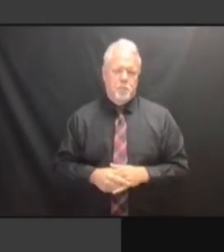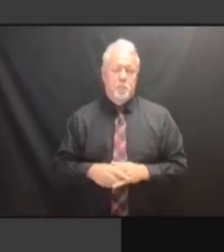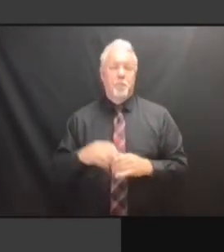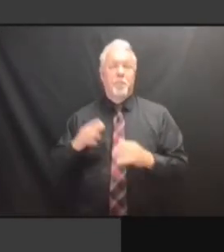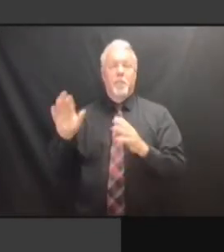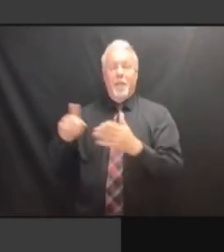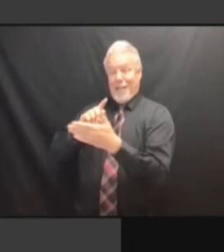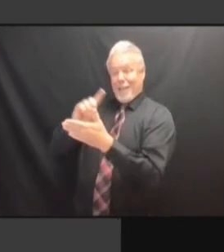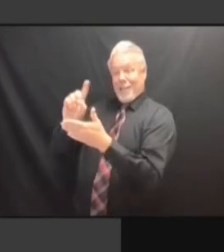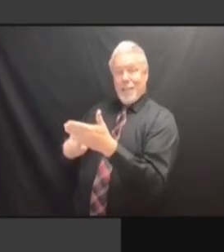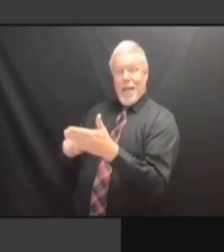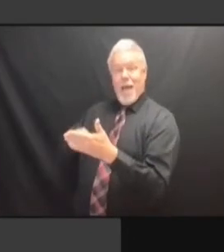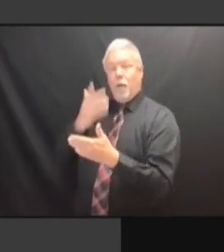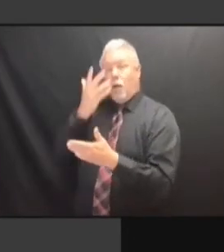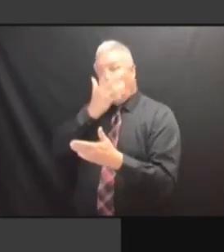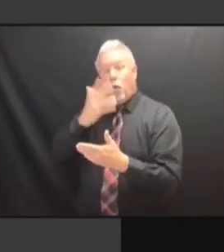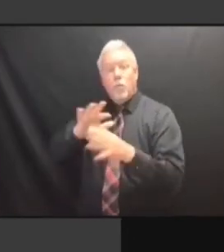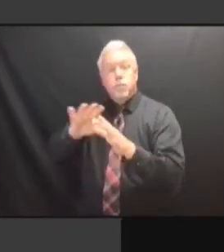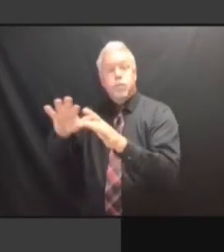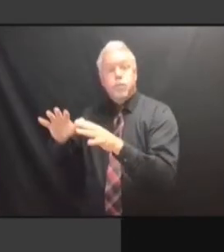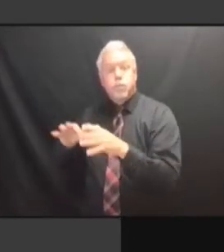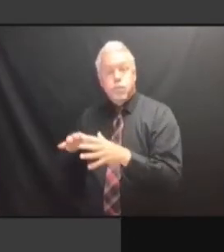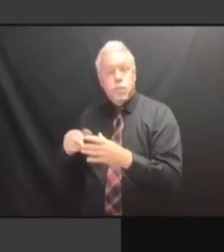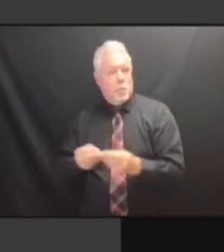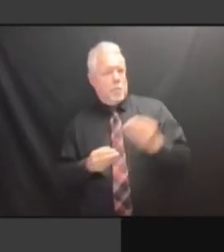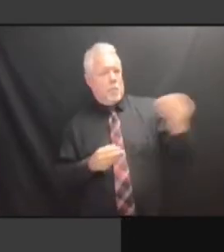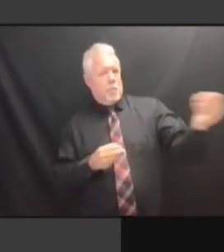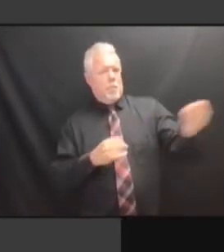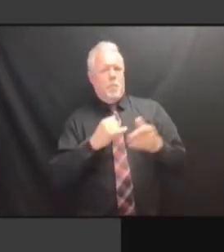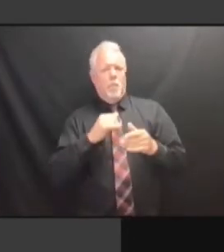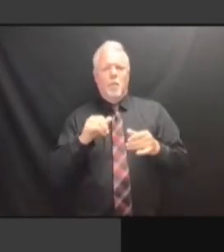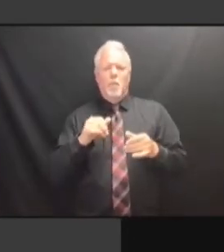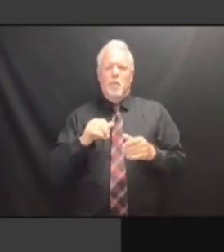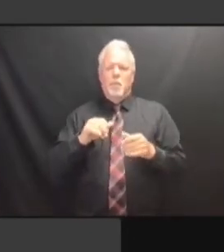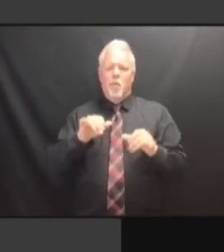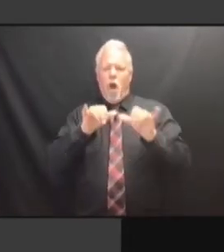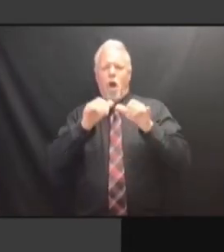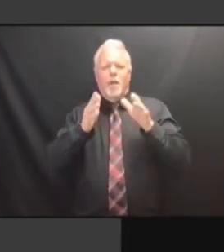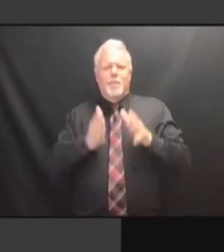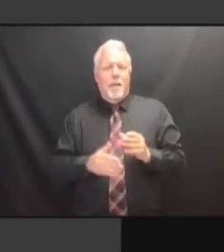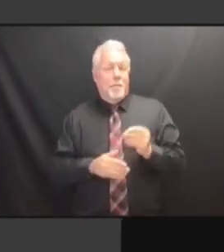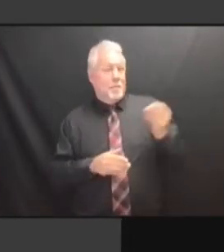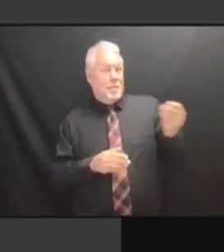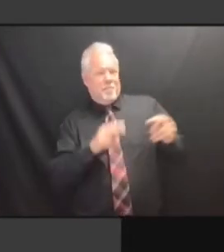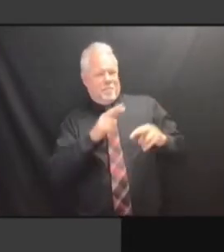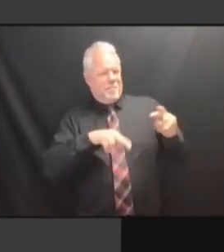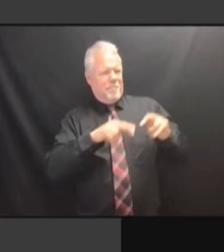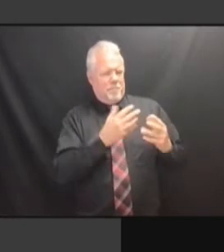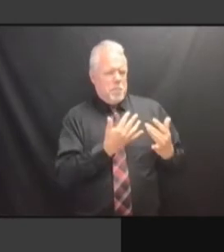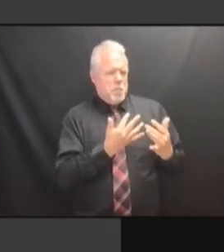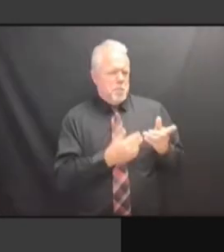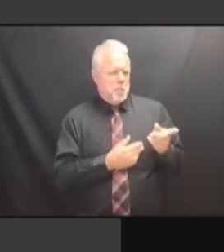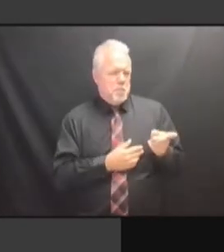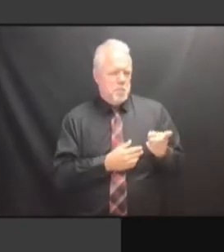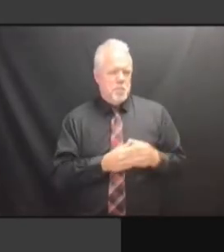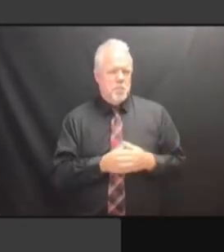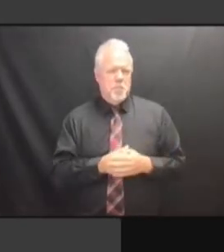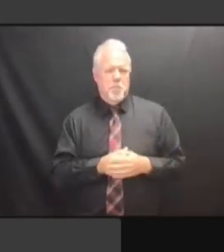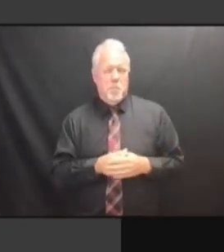BECAUSE THIS PROJECT WILL SPAN THIS FISCAL BECAUSE THIS PROJECT WILL SPAN THIS FISCAL YEAR BECAUSE THIS PROJECT WILL SPAN THIS FISCAL YEAR INTO BECAUSE THIS PROJECT WILL SPAN THIS FISCAL YEAR INTO THE BECAUSE THIS PROJECT WILL SPAN THIS FISCAL YEAR INTO THE NEXT THIS FISCAL YEAR INTO THE NEXT THIS FISCAL YEAR INTO THE NEXT FISCAL THIS FISCAL YEAR INTO THE NEXT FISCAL YEAR. FISCAL YEAR. FISCAL YEAR. SO FISCAL YEAR. SO THEIR FISCAL YEAR. SO THEIR SCHEDULE, FISCAL YEAR. SO THEIR SCHEDULE, THAT FISCAL YEAR. SO THEIR SCHEDULE, THAT THEY, SO THEIR SCHEDULE, THAT THEY, SO THEIR SCHEDULE, THAT THEY, AGAIN, SO THEIR SCHEDULE, THAT THEY, AGAIN, ARE SO THEIR SCHEDULE, THAT THEY, AGAIN, ARE RELUCTANT SO THEIR SCHEDULE, THAT THEY, AGAIN, ARE RELUCTANT TO